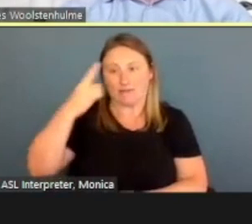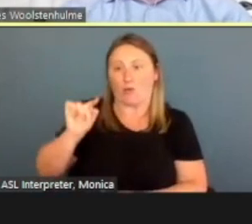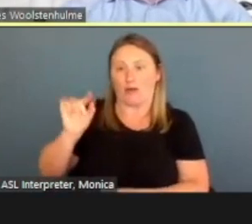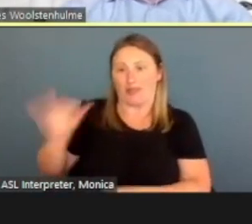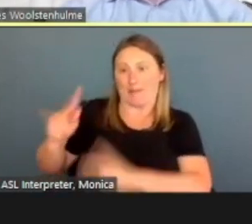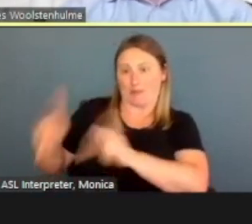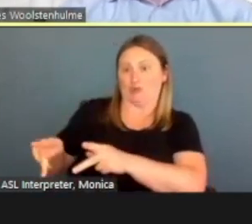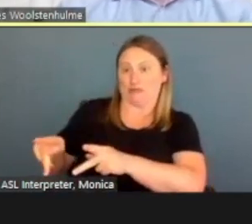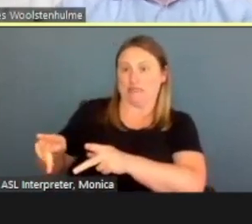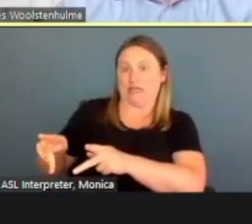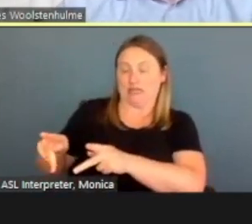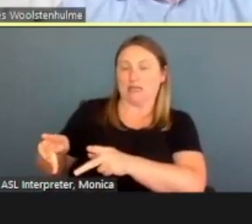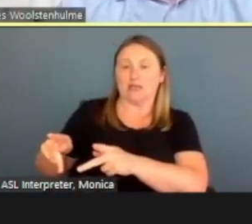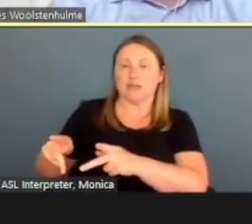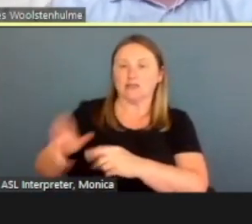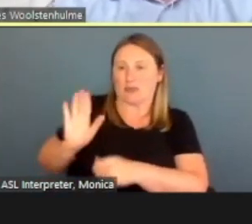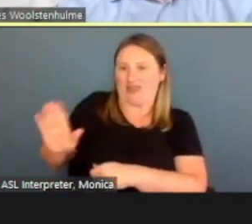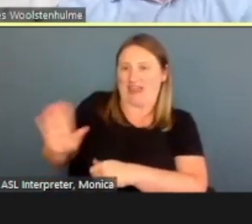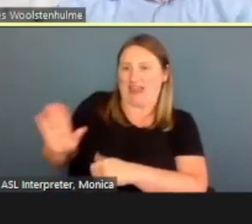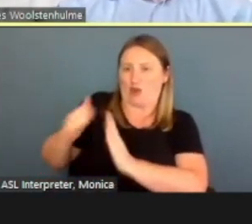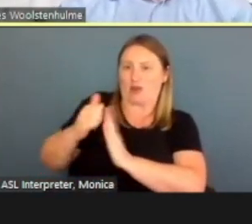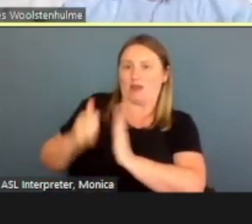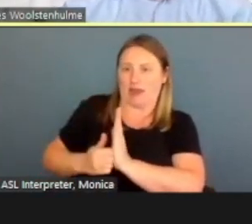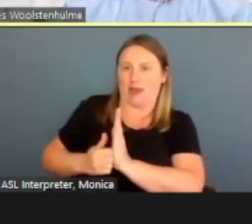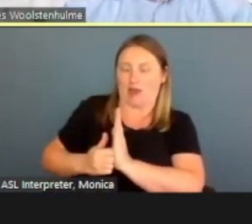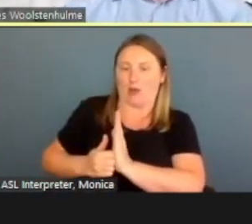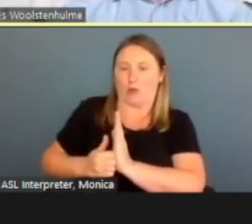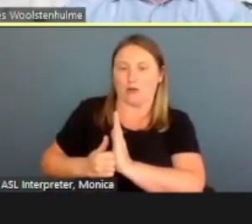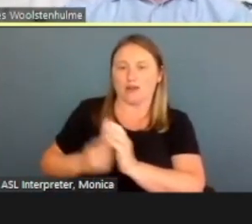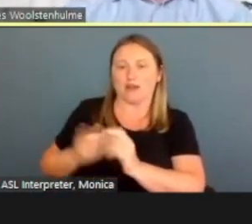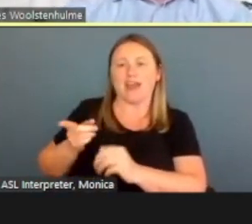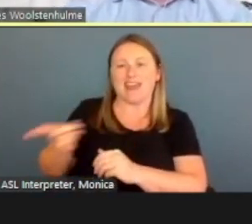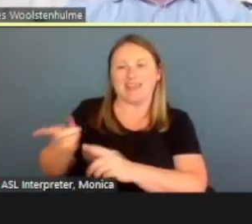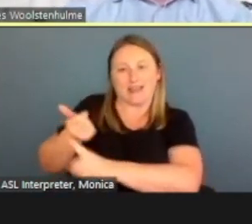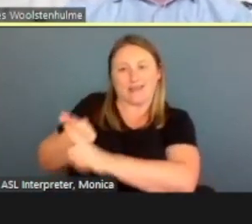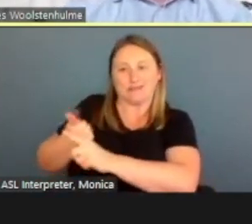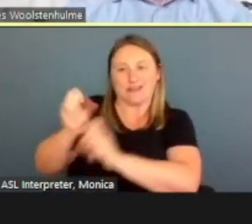That way it's their account and then they can come back in